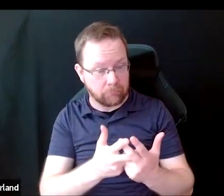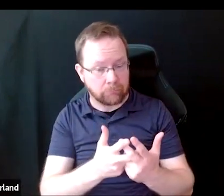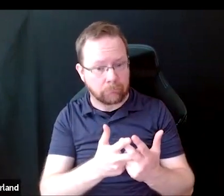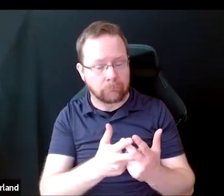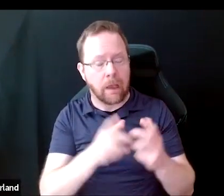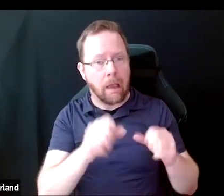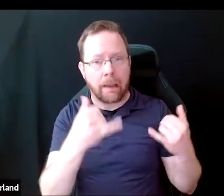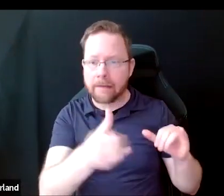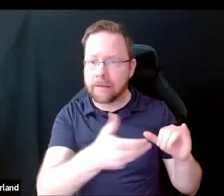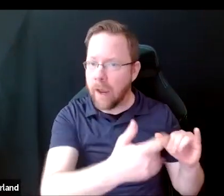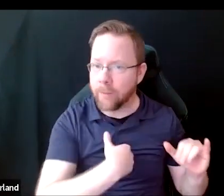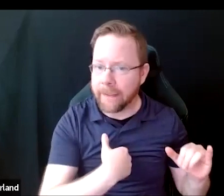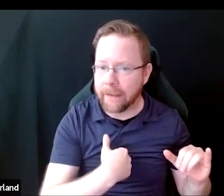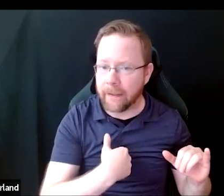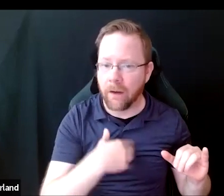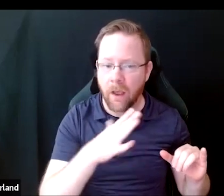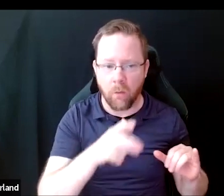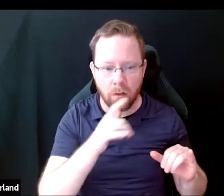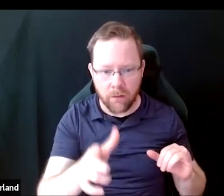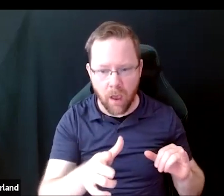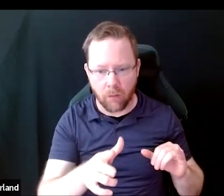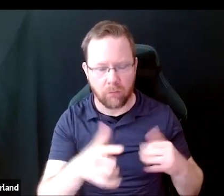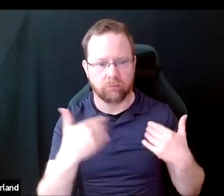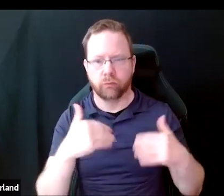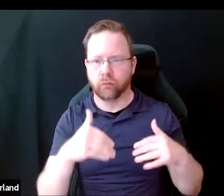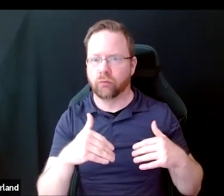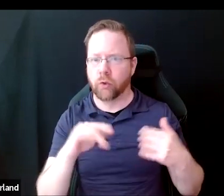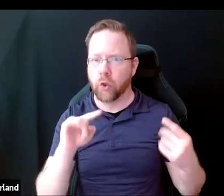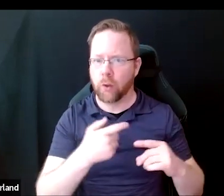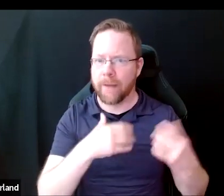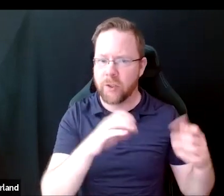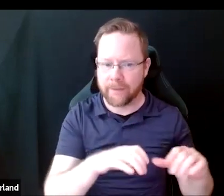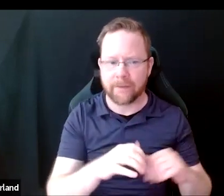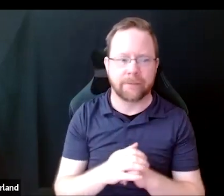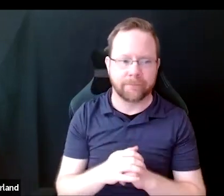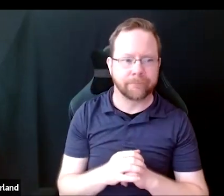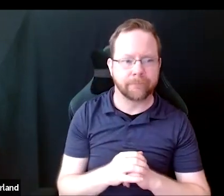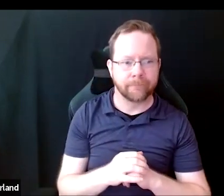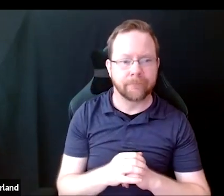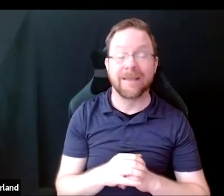to provide entry questions in advance as well. We think that these recommendations reflect